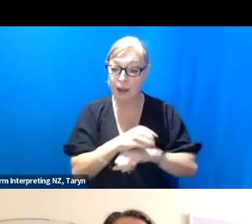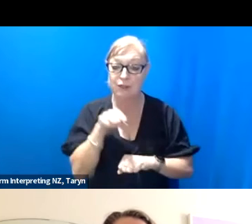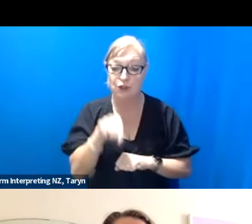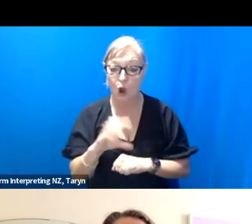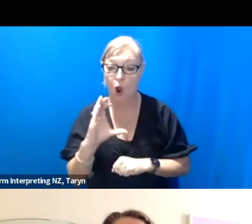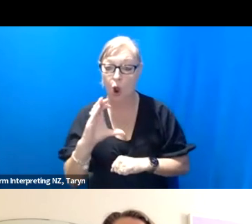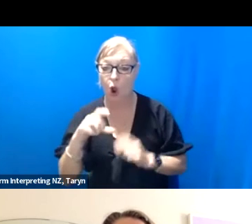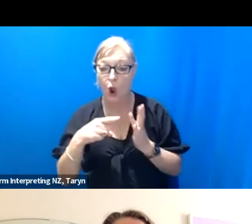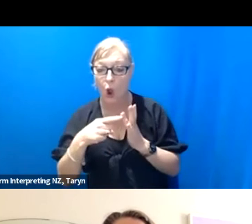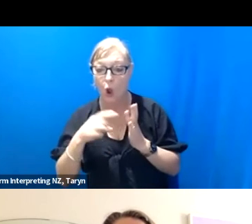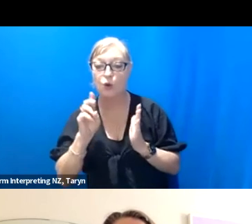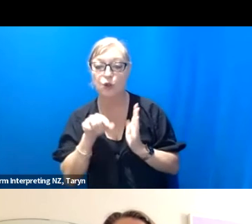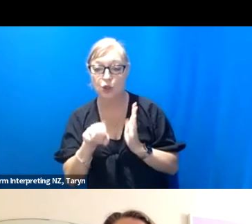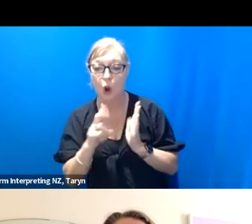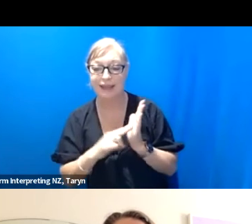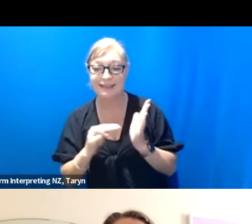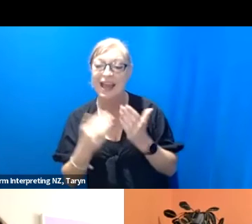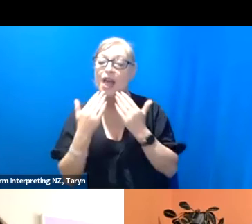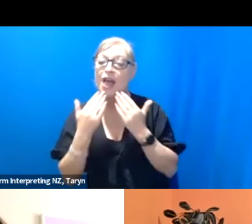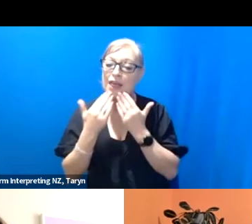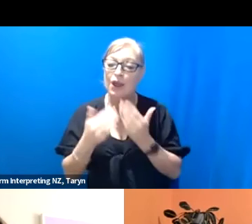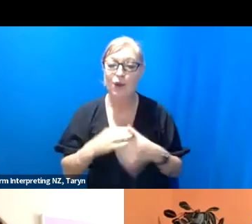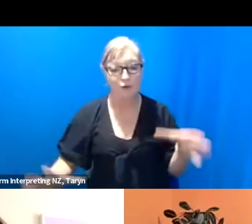Thanks so much for joining and I'll pass it back to Jon to close us out with a